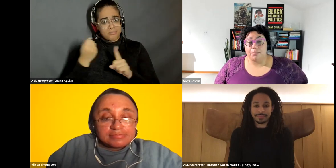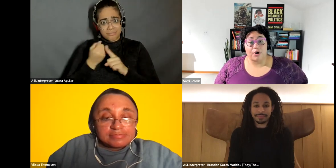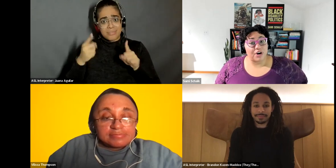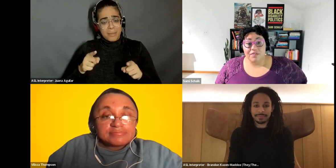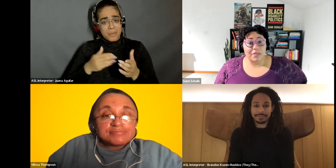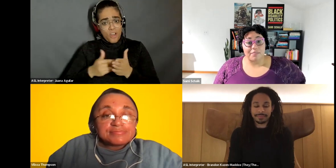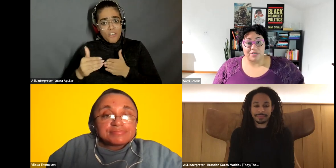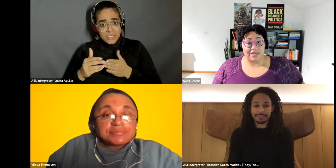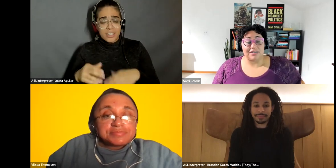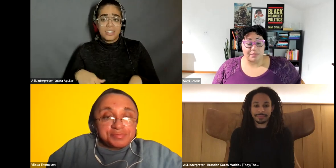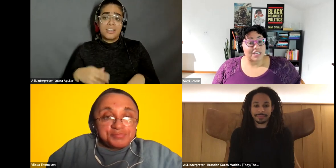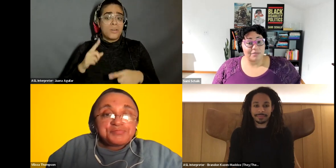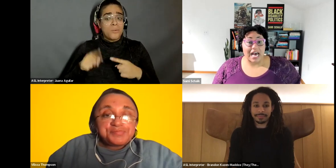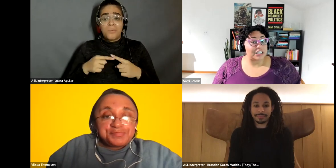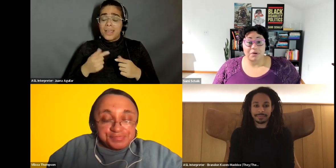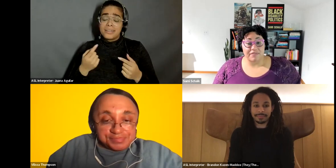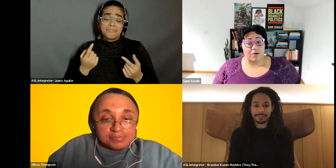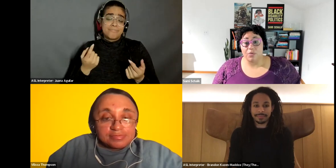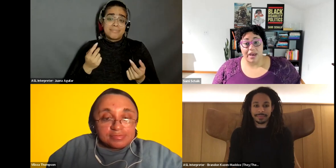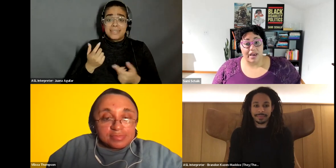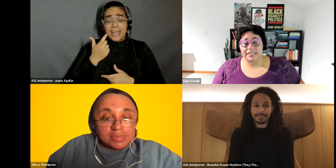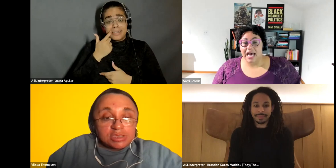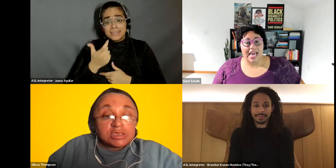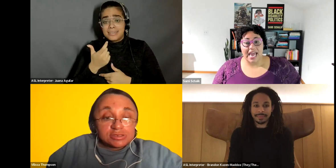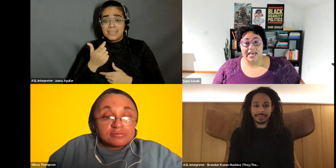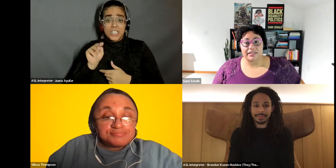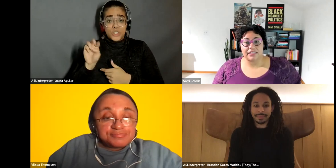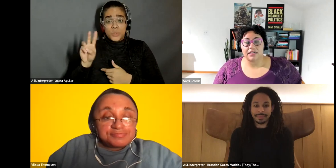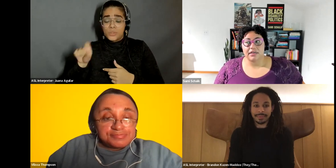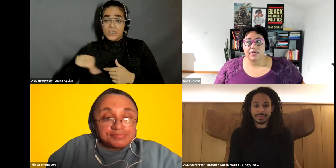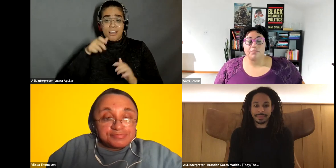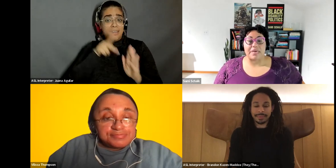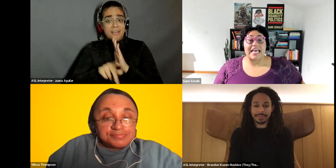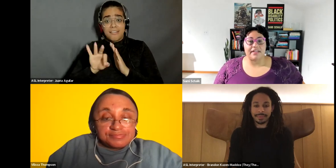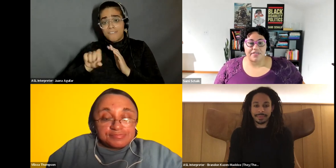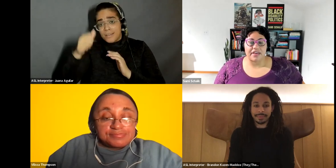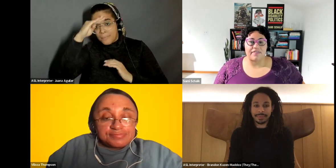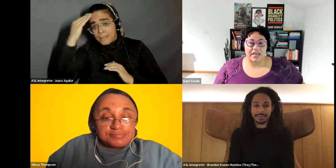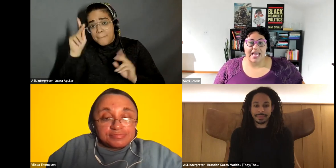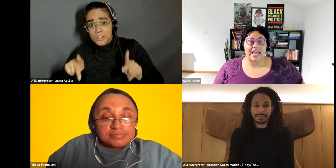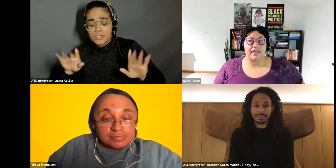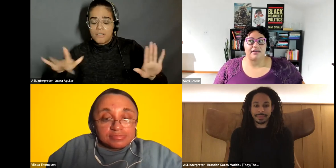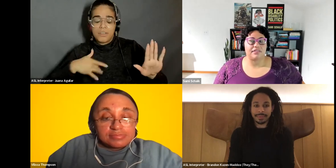Sami Schalk: murder of a black person. Sometimes I just put my phone away because I can't Sami Schalk: be in the thick of it. I can't.